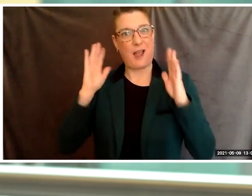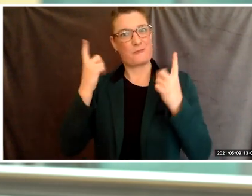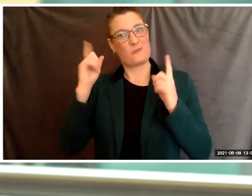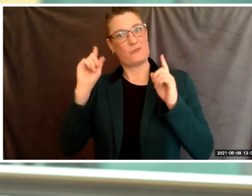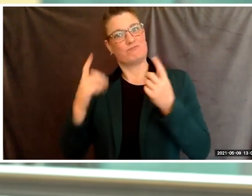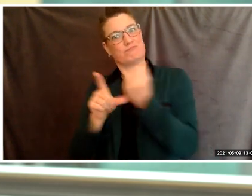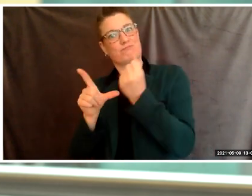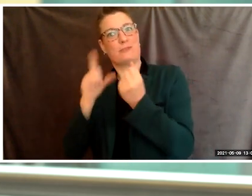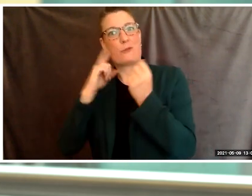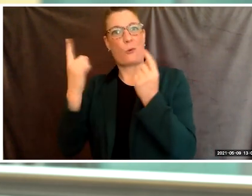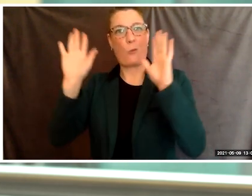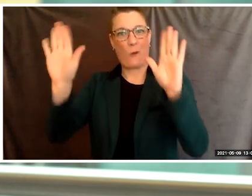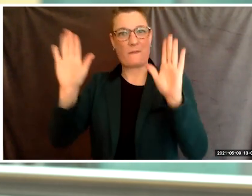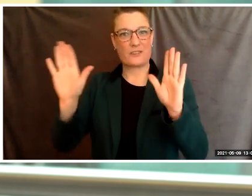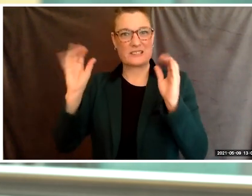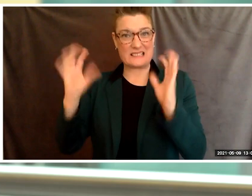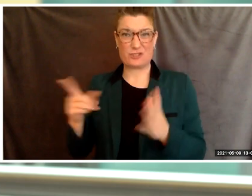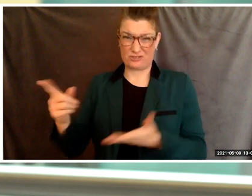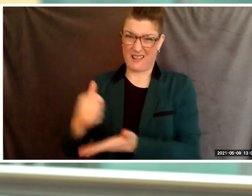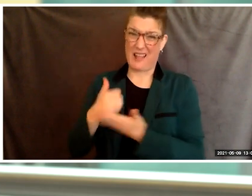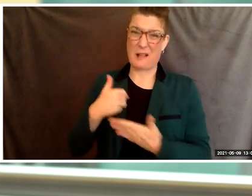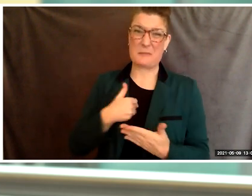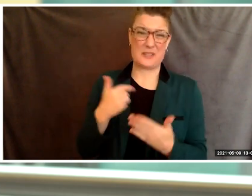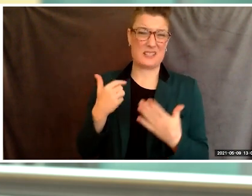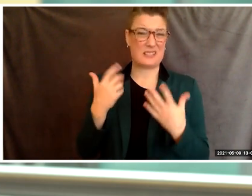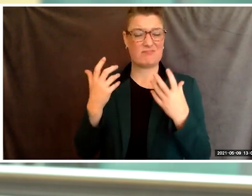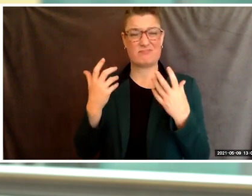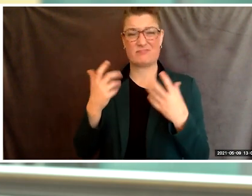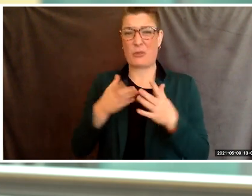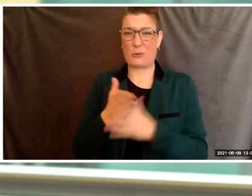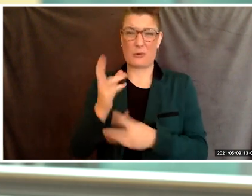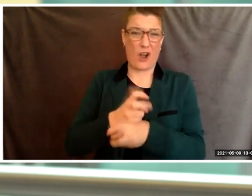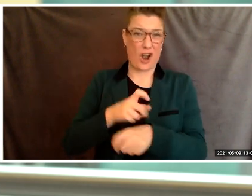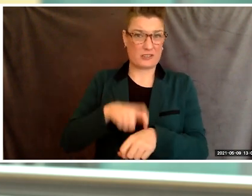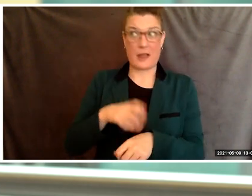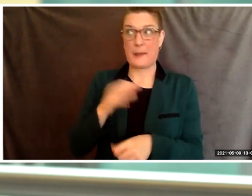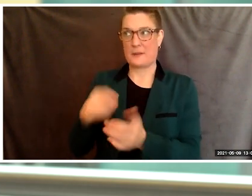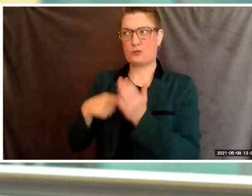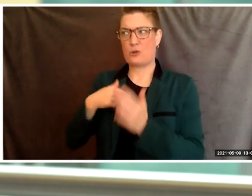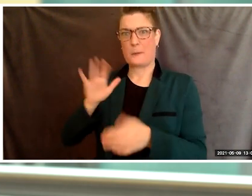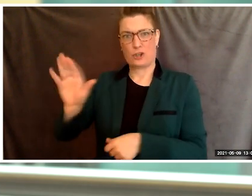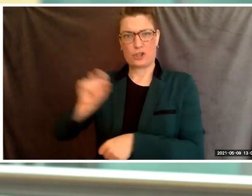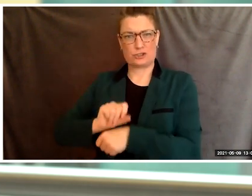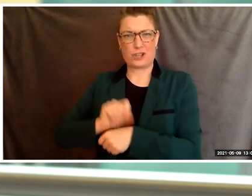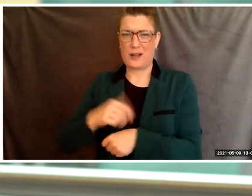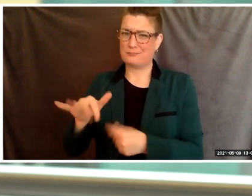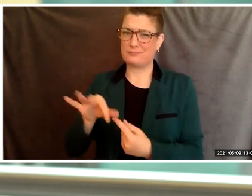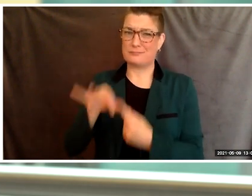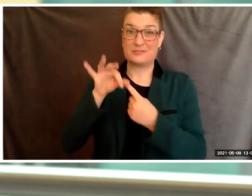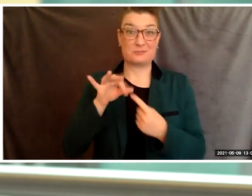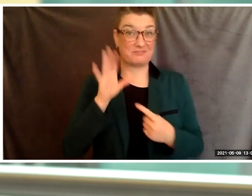through some truly difficult times while showing me just how special her job was. Our theme this year is trailblazers and being